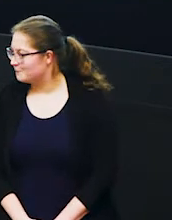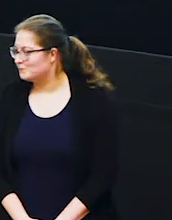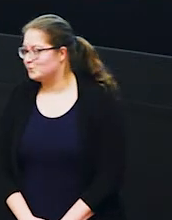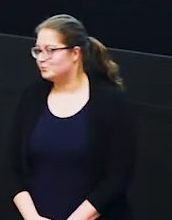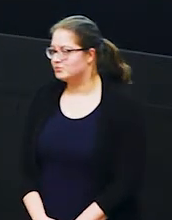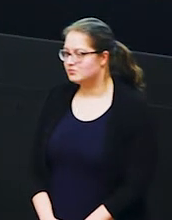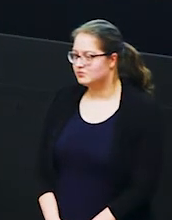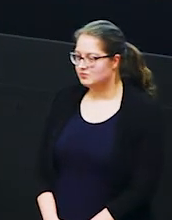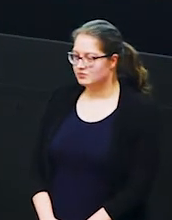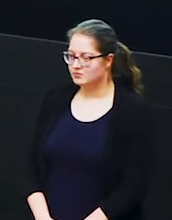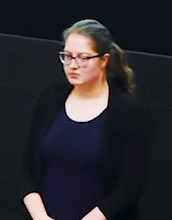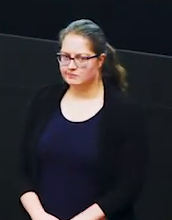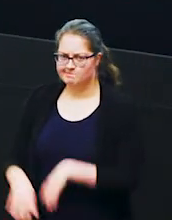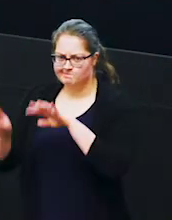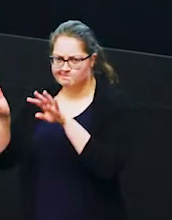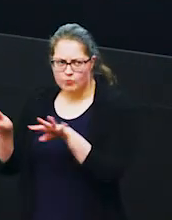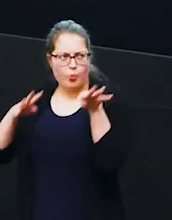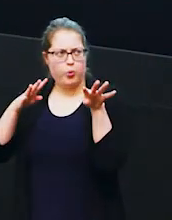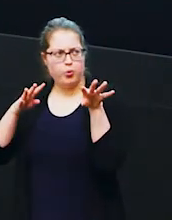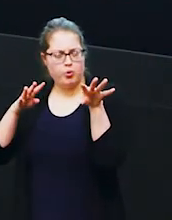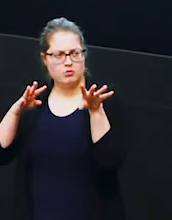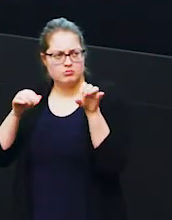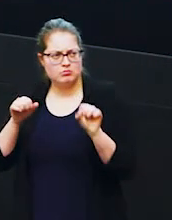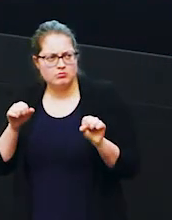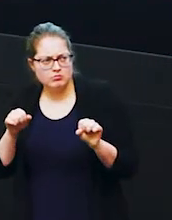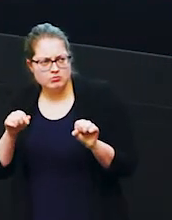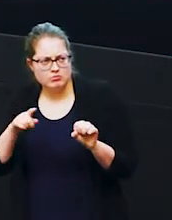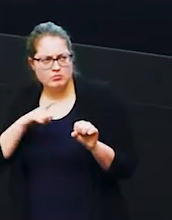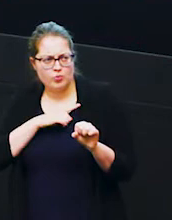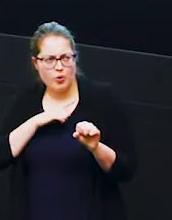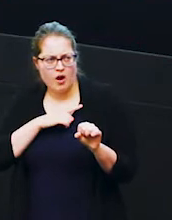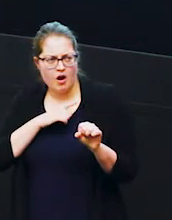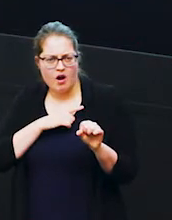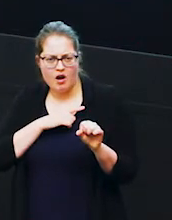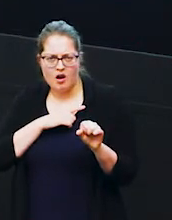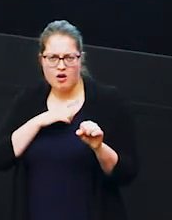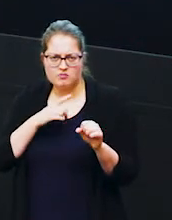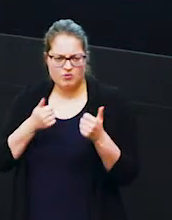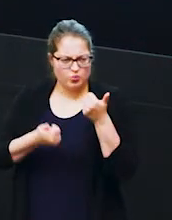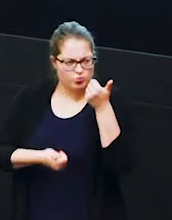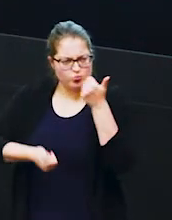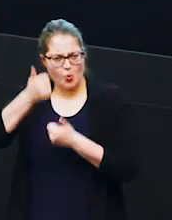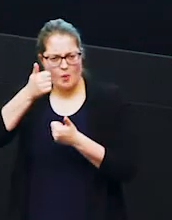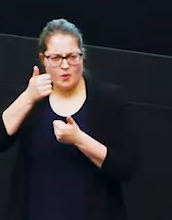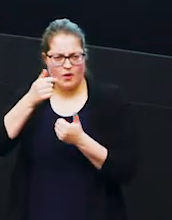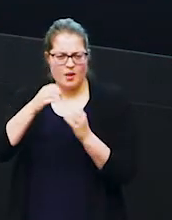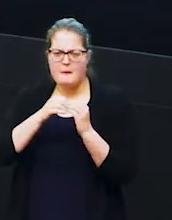so everybody's attention has turned because the huge dominant bull elephant has come in